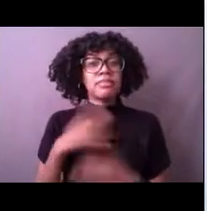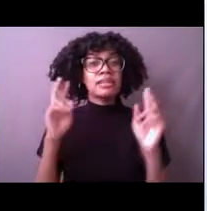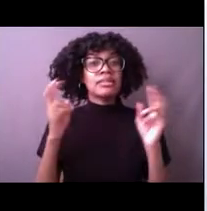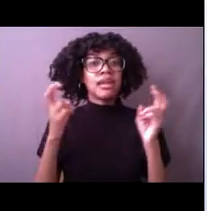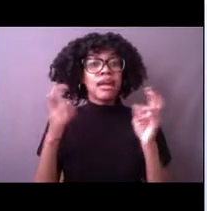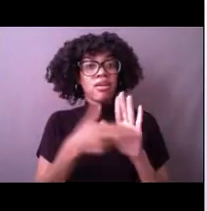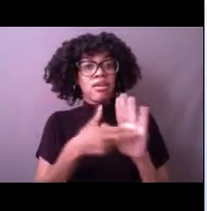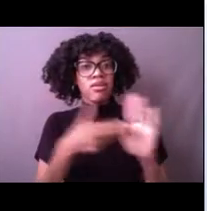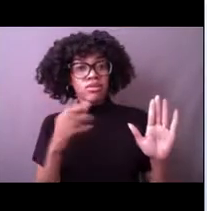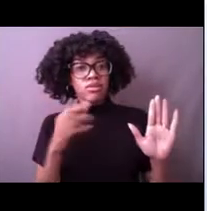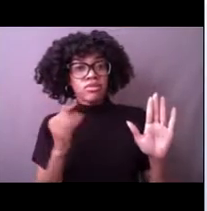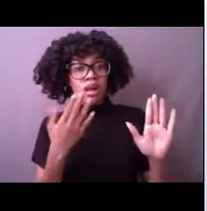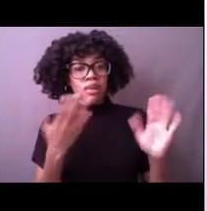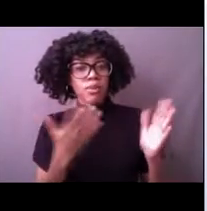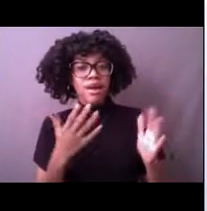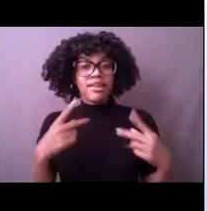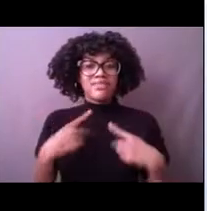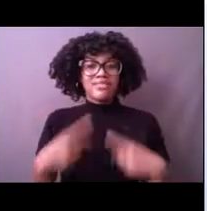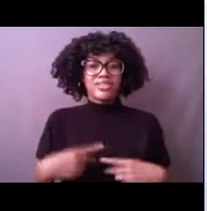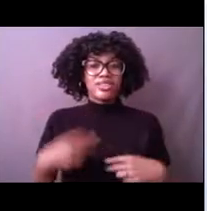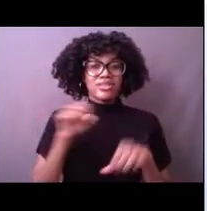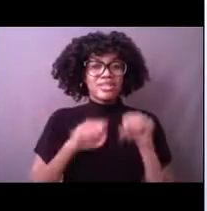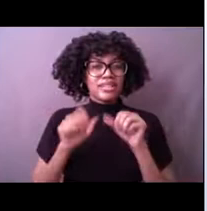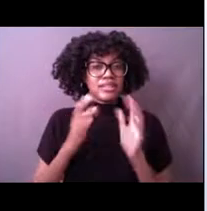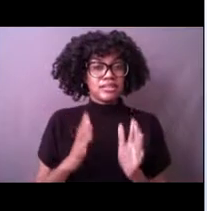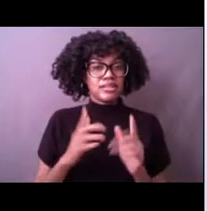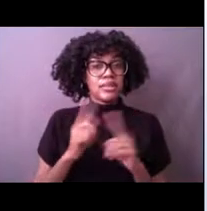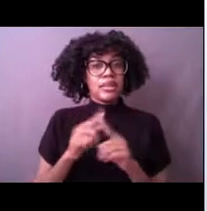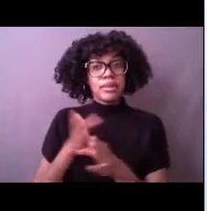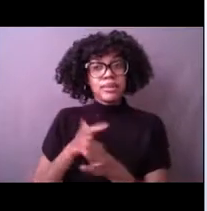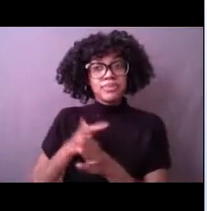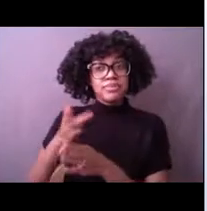but my training is a meteorologist.